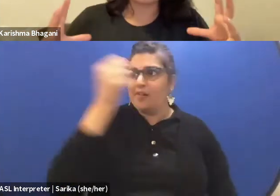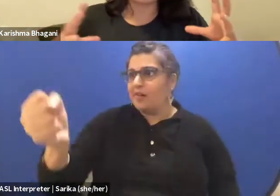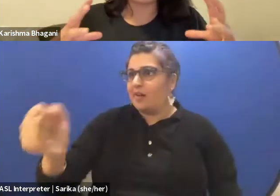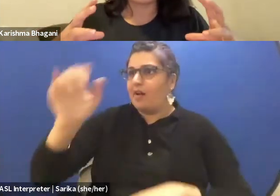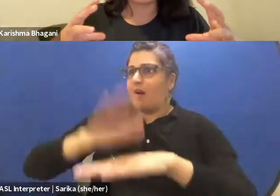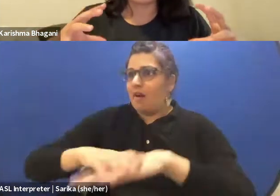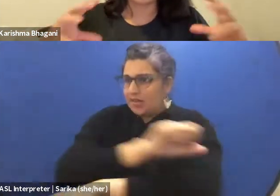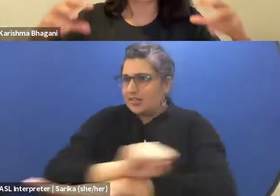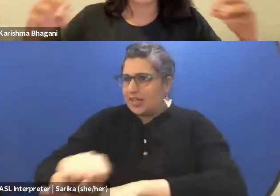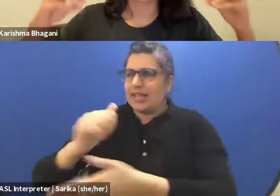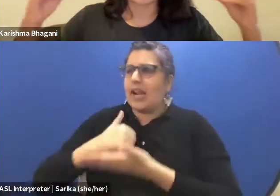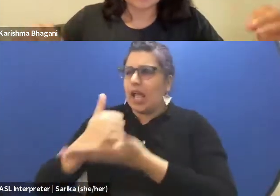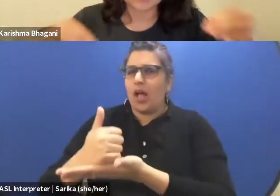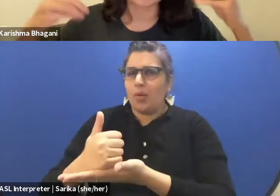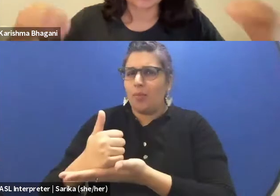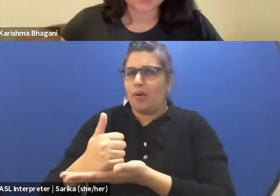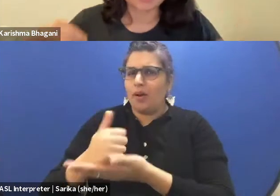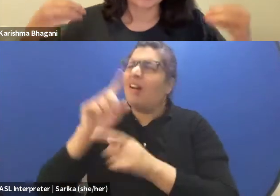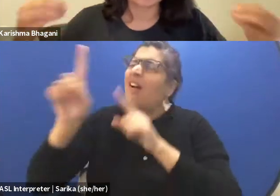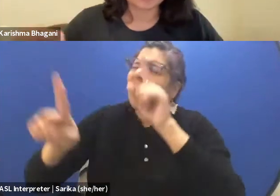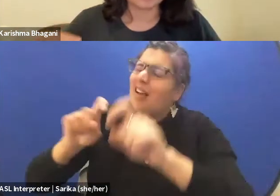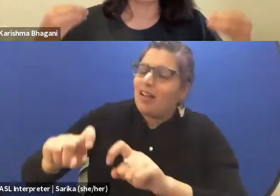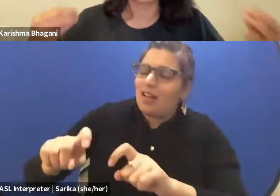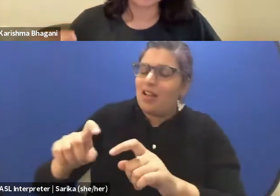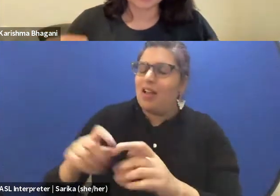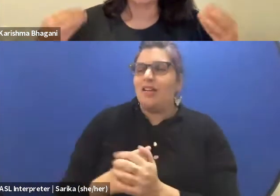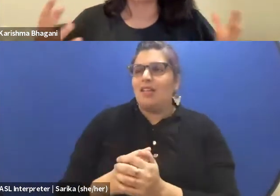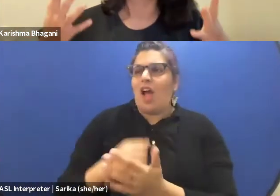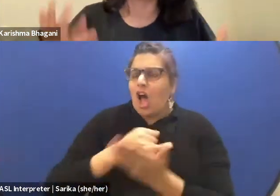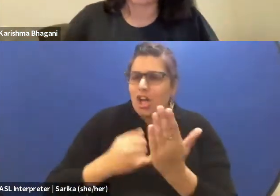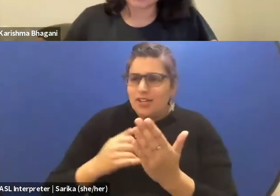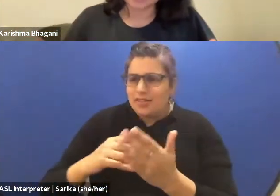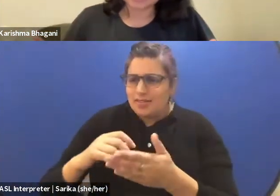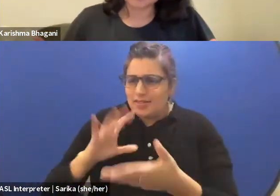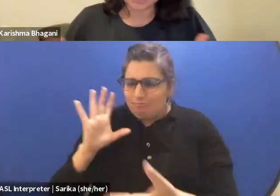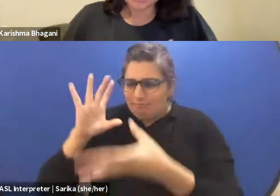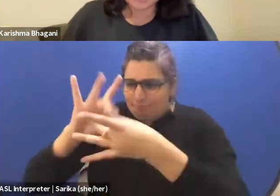of what the arts can do in a social, ethical, cultural, political context.